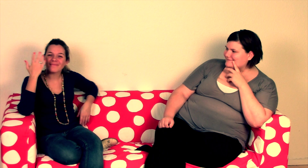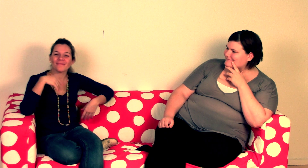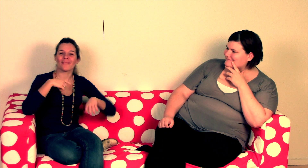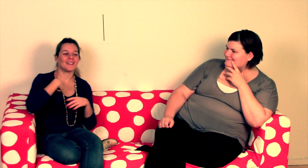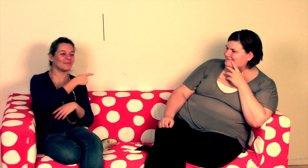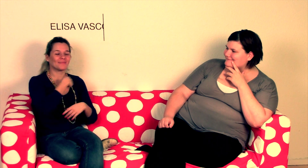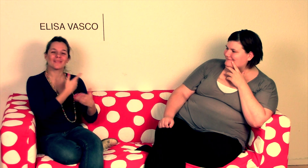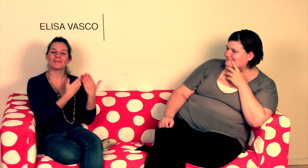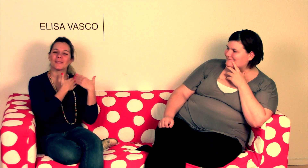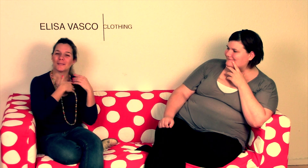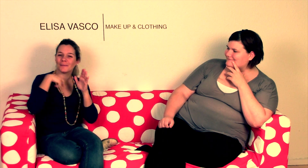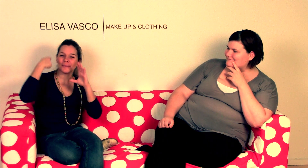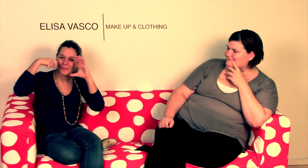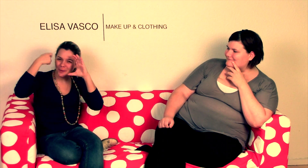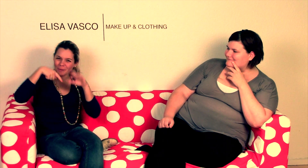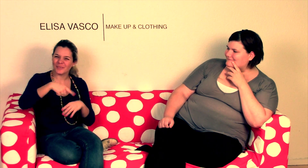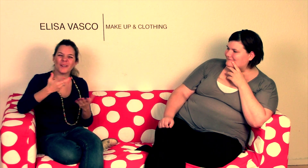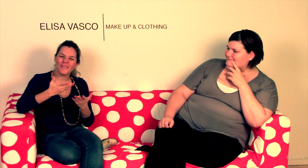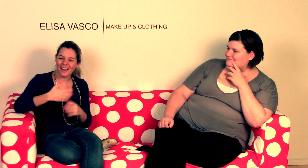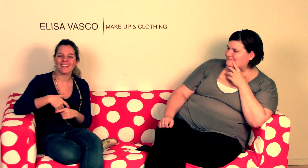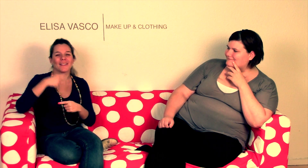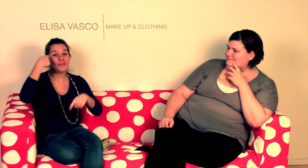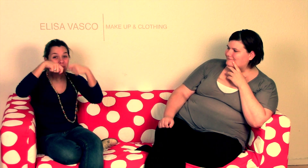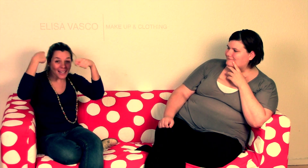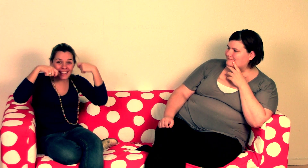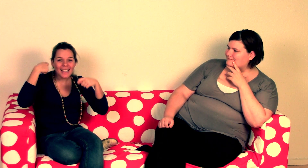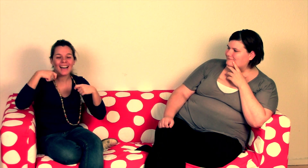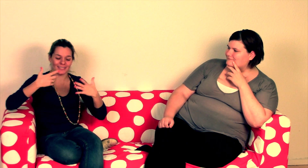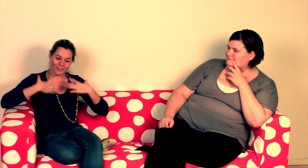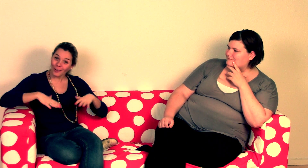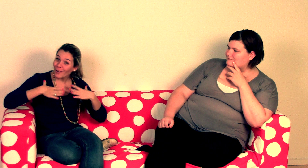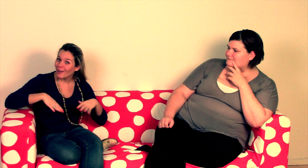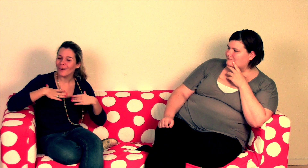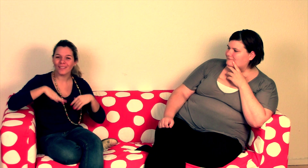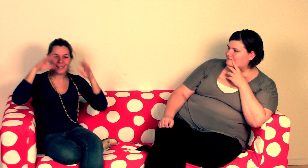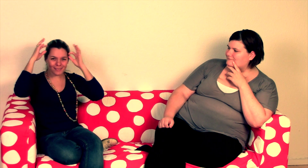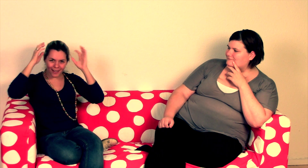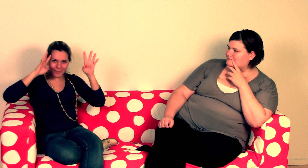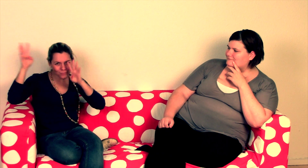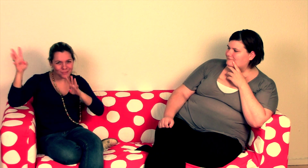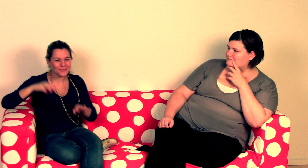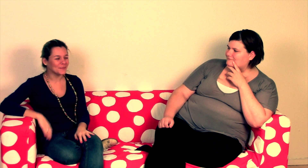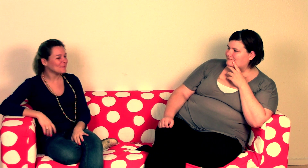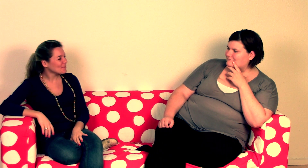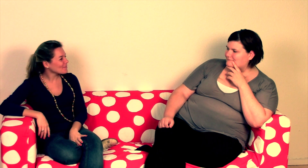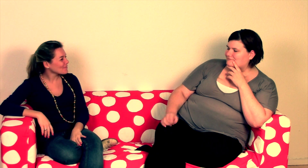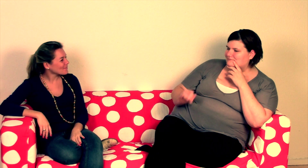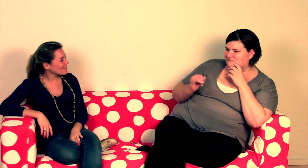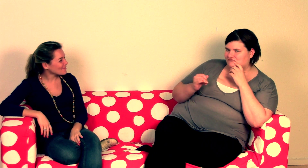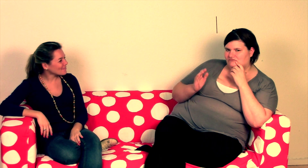Our roles in the film was to look after the area of Make-up and clothing.